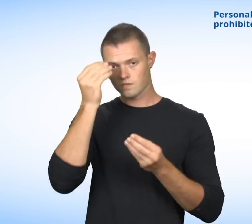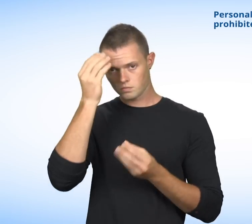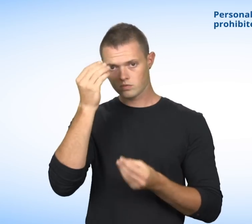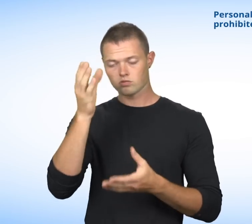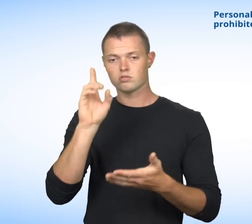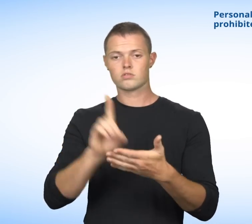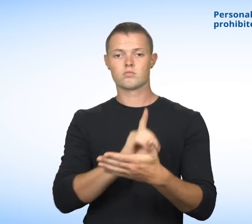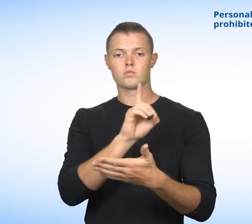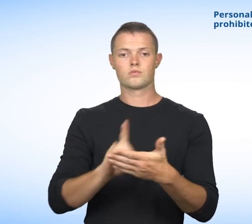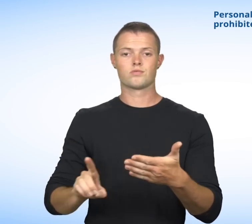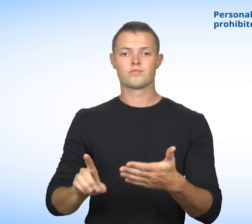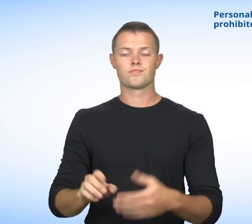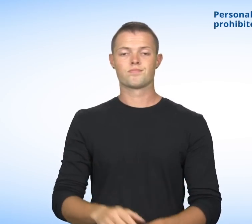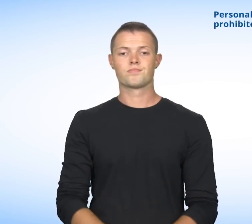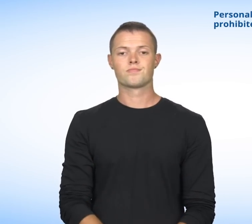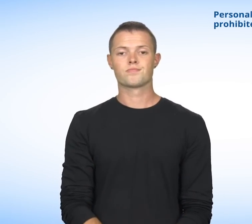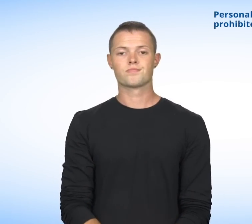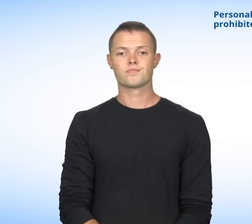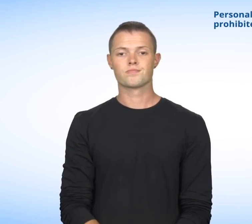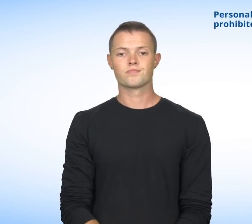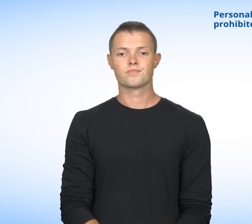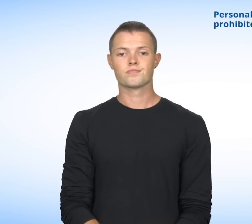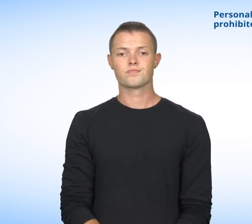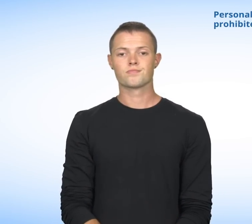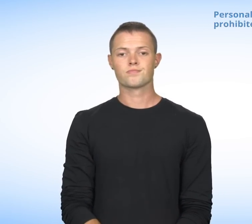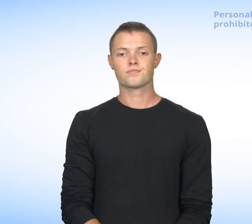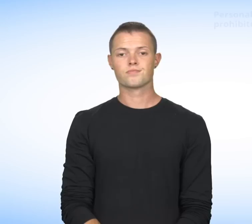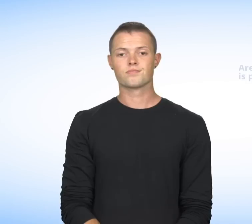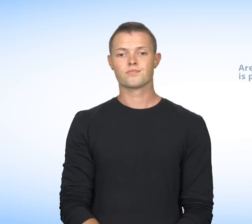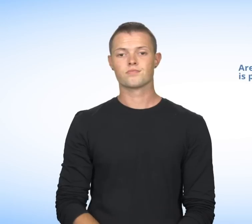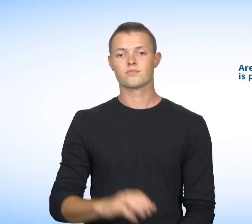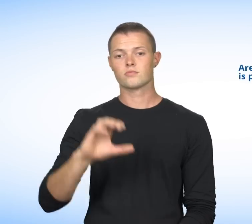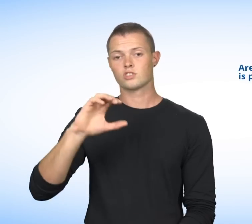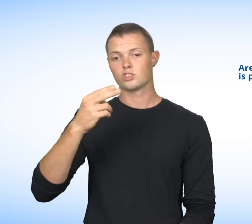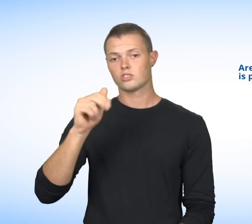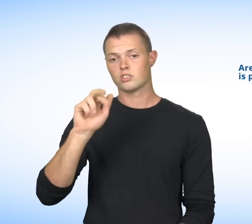for more information